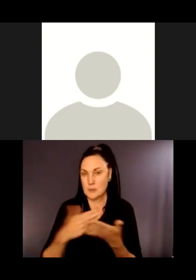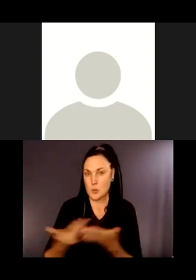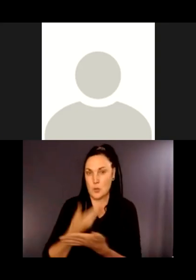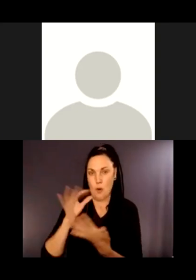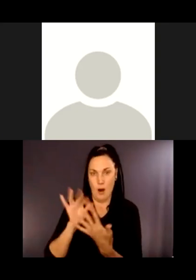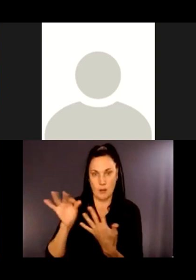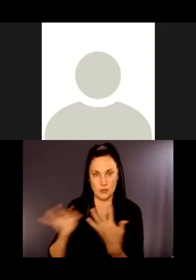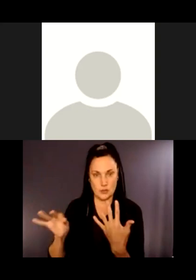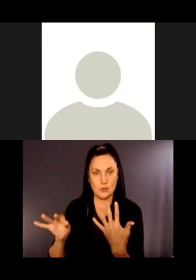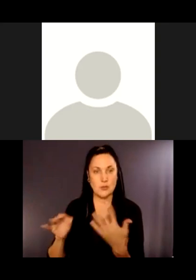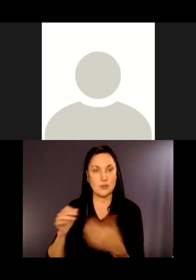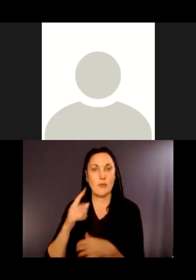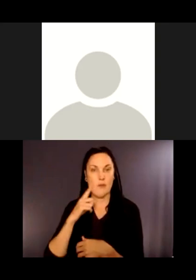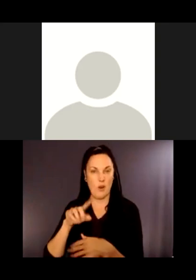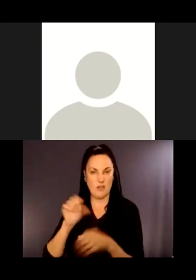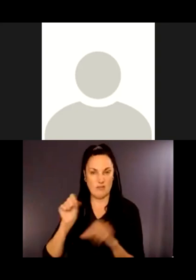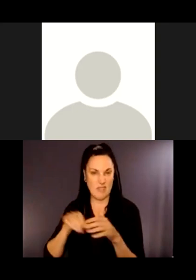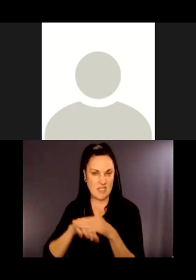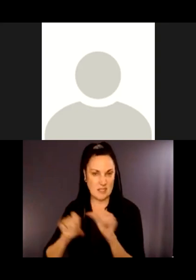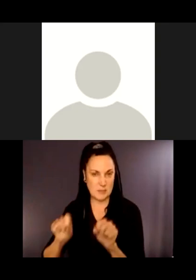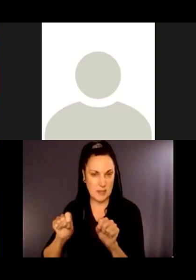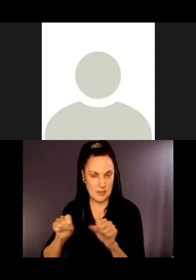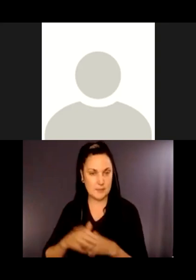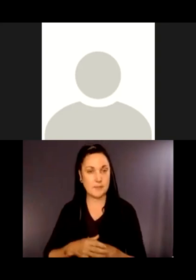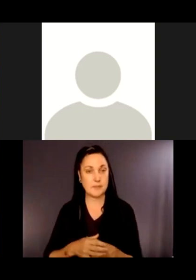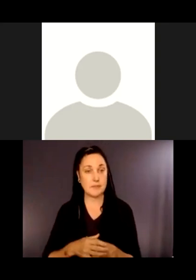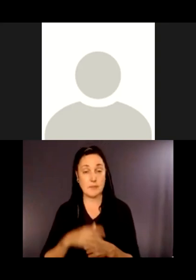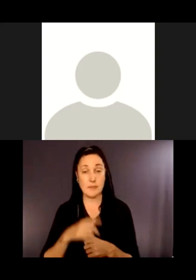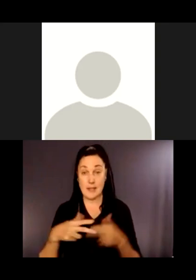The picture on this slide is showing three fish swimming in